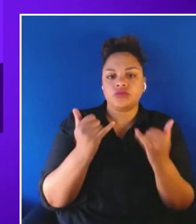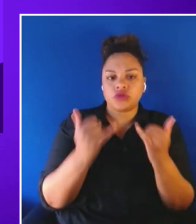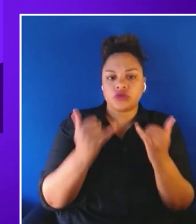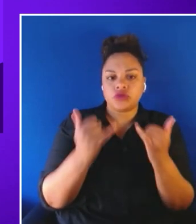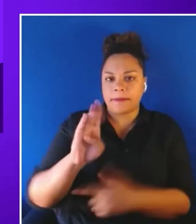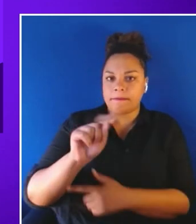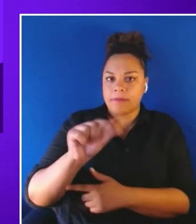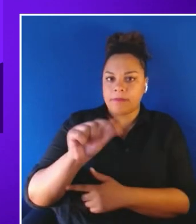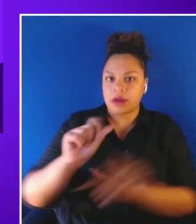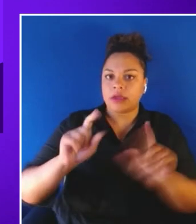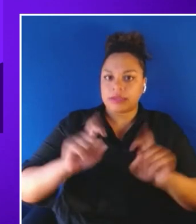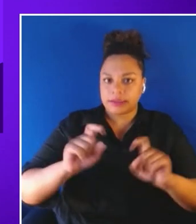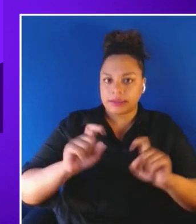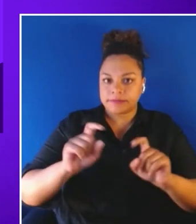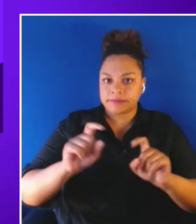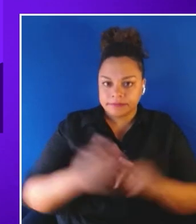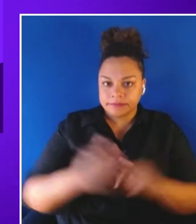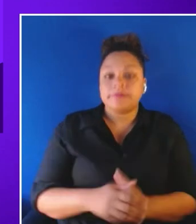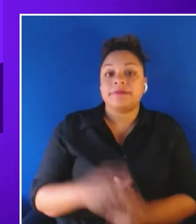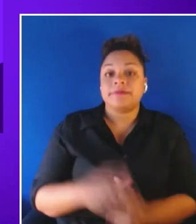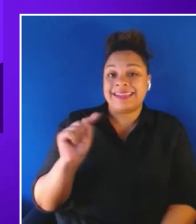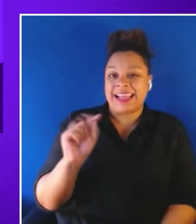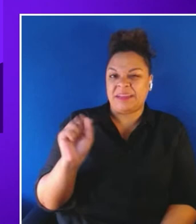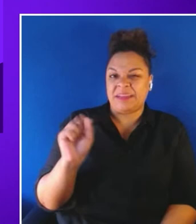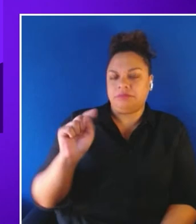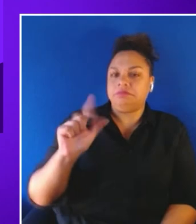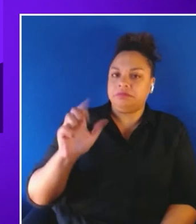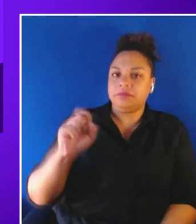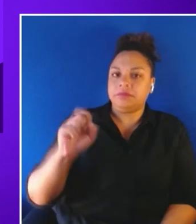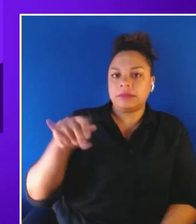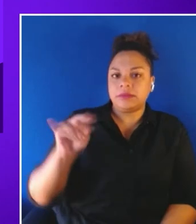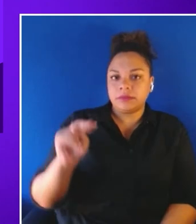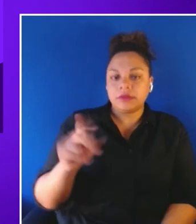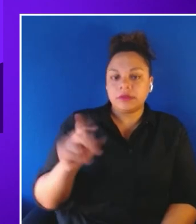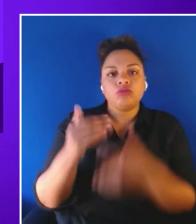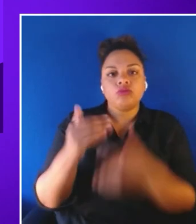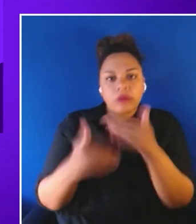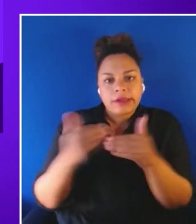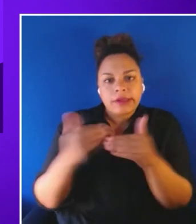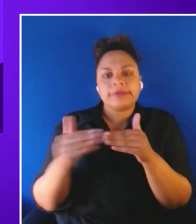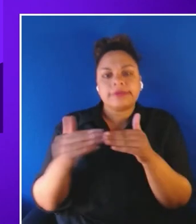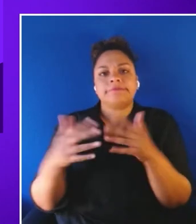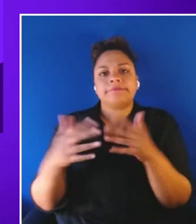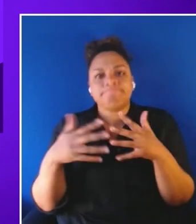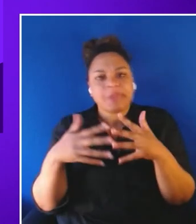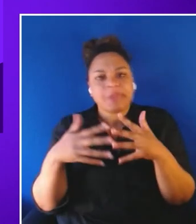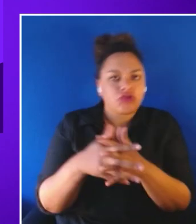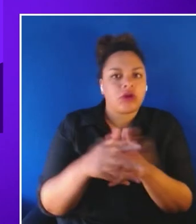and Talespin is in the process of integrating accessibility enabling features. There are three